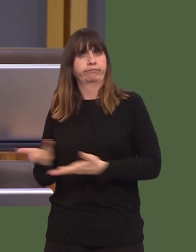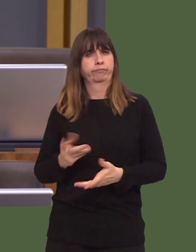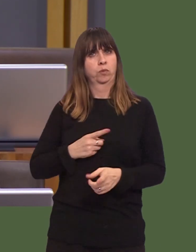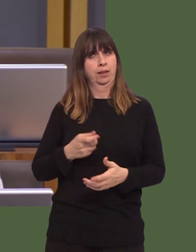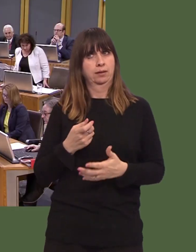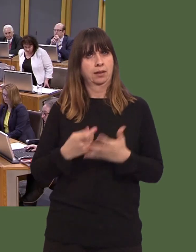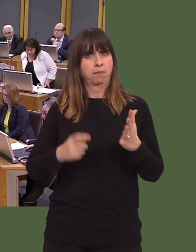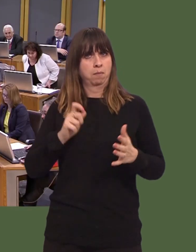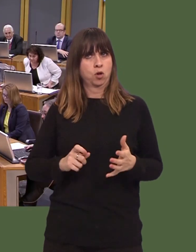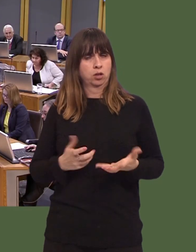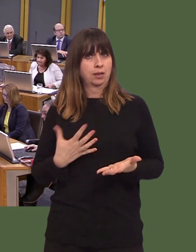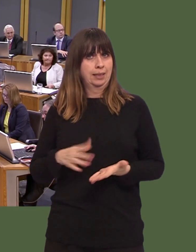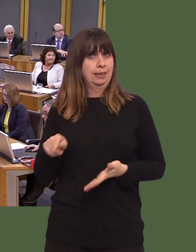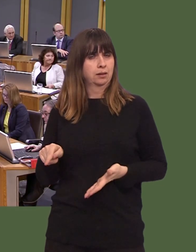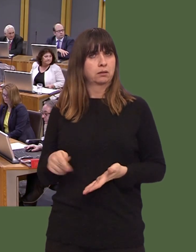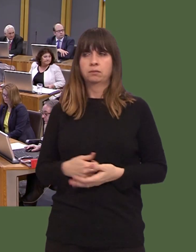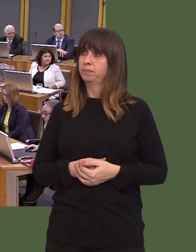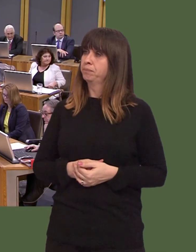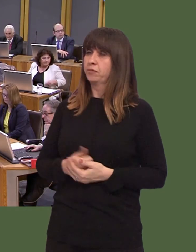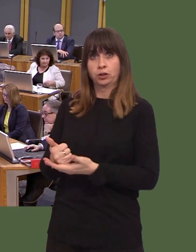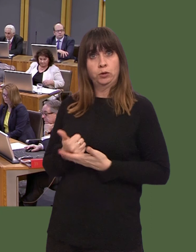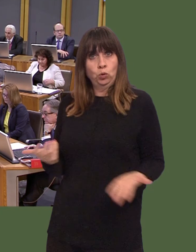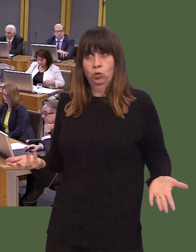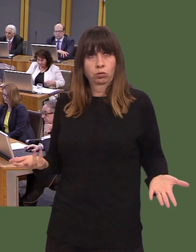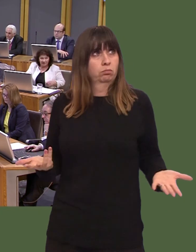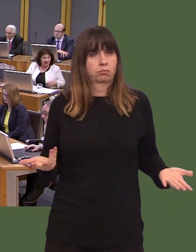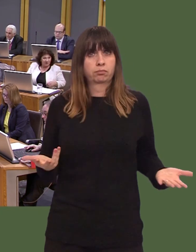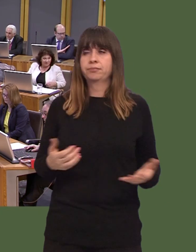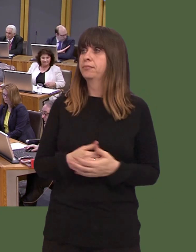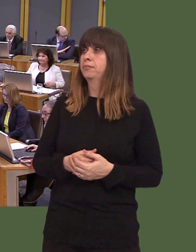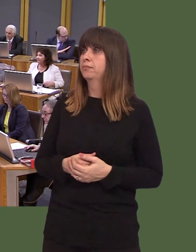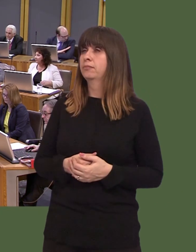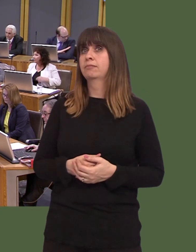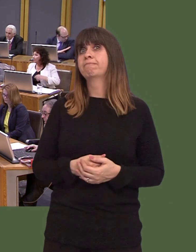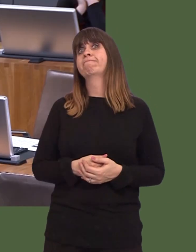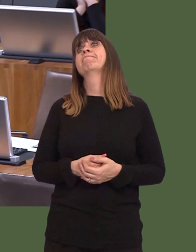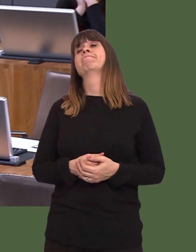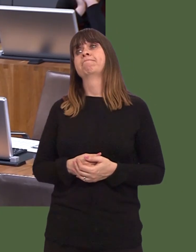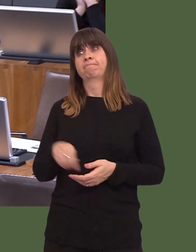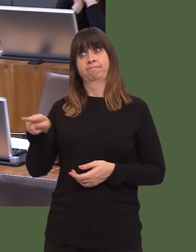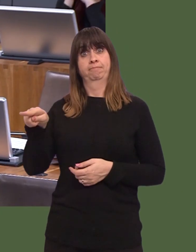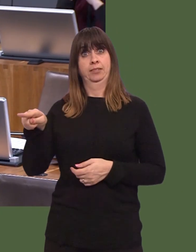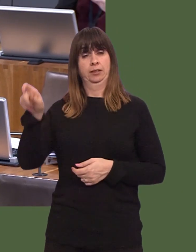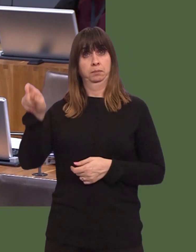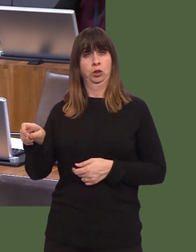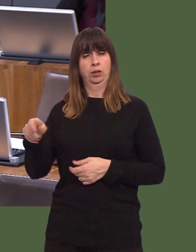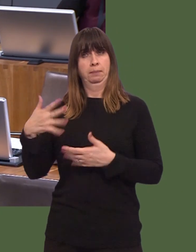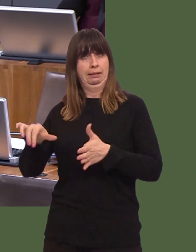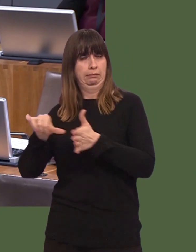Carwyn Jones: Well, it's clear that the constituent who contacted you has gone through a difficult experience.